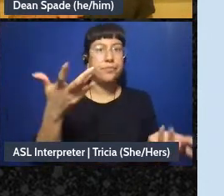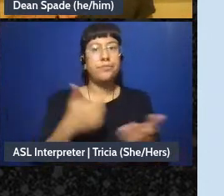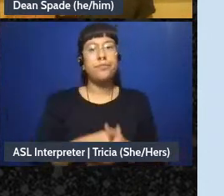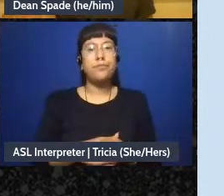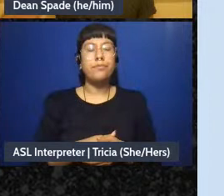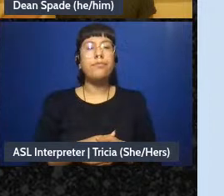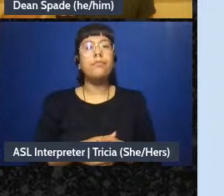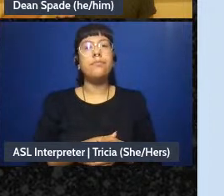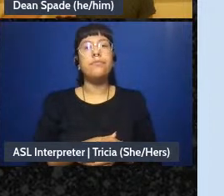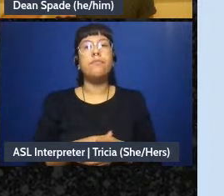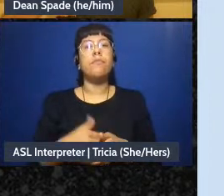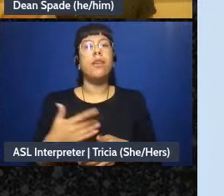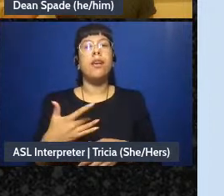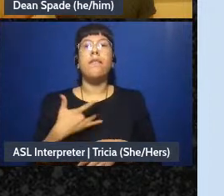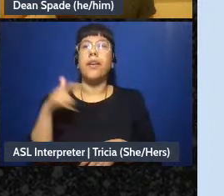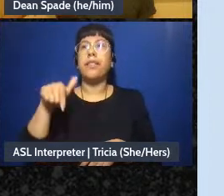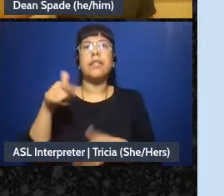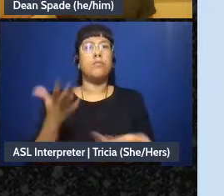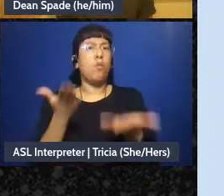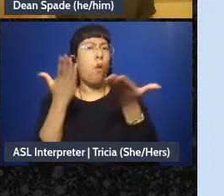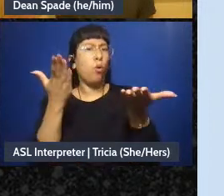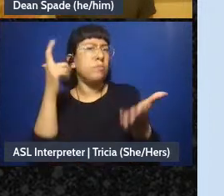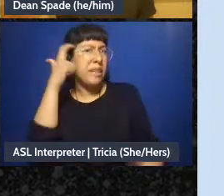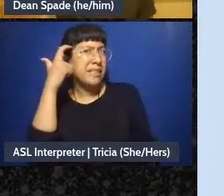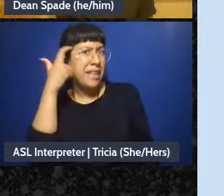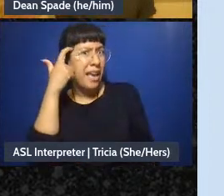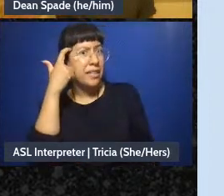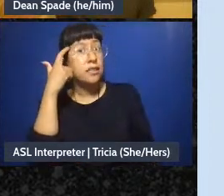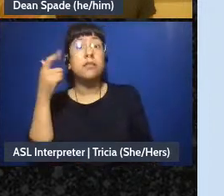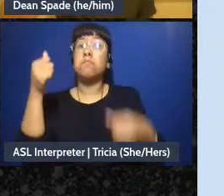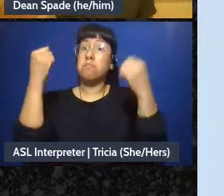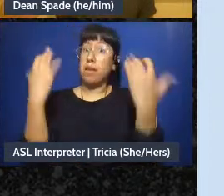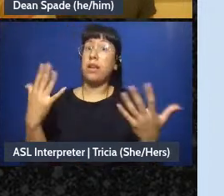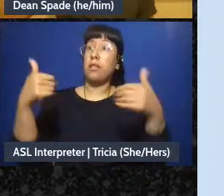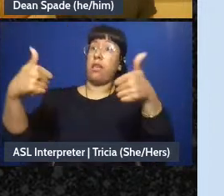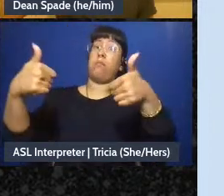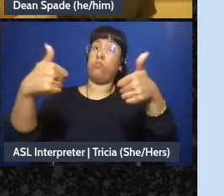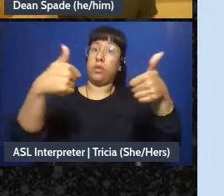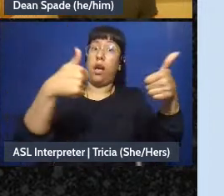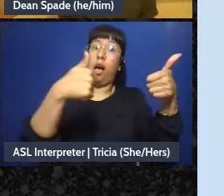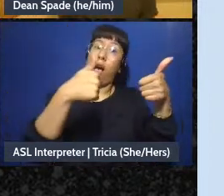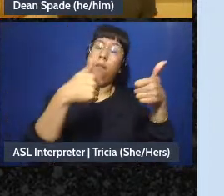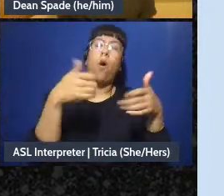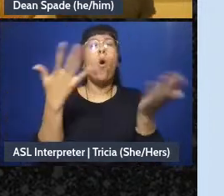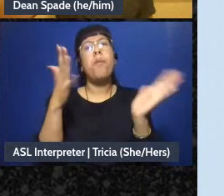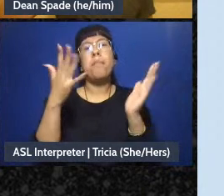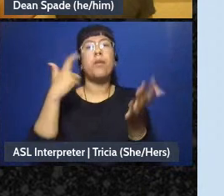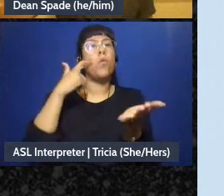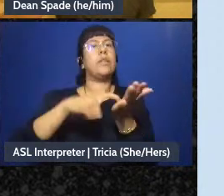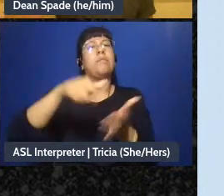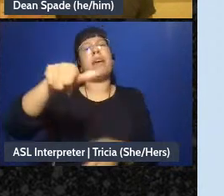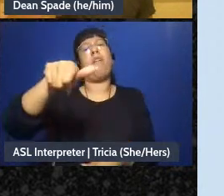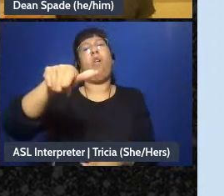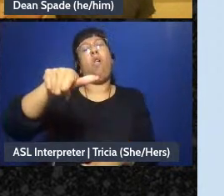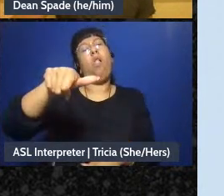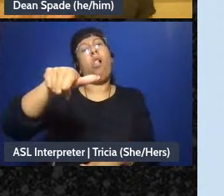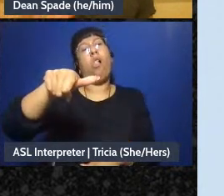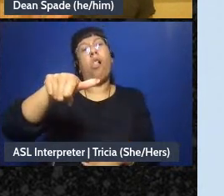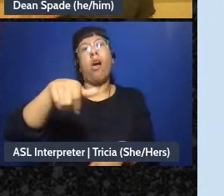they're starting to feel like this proposal makes sense and if you got a lot of thumbs up, um, or if you get some in the middle and some up you could ask people who have their thumb in the middle